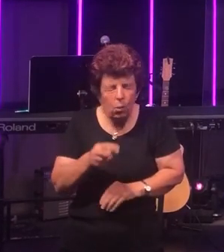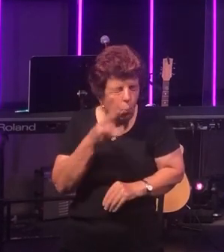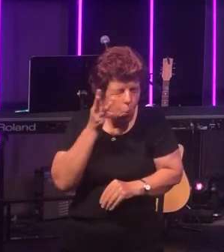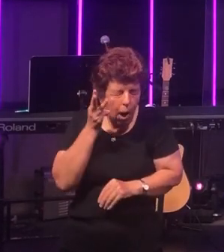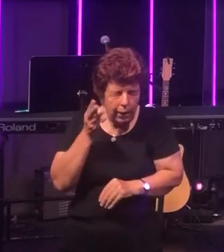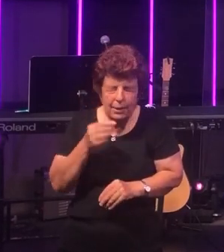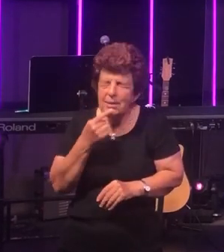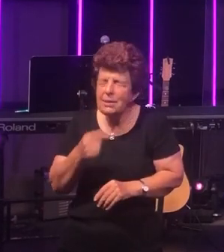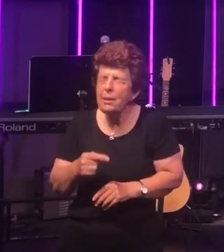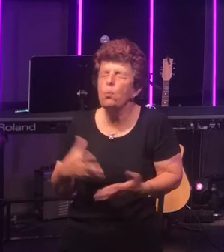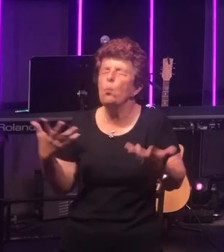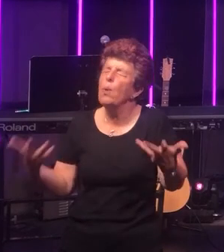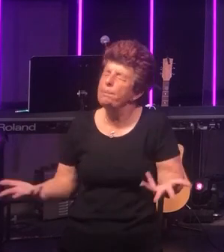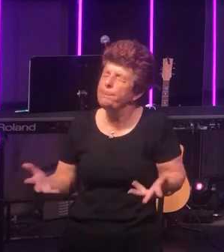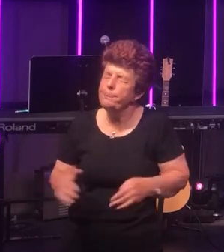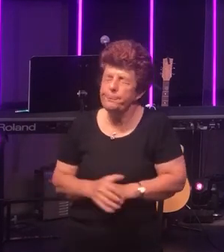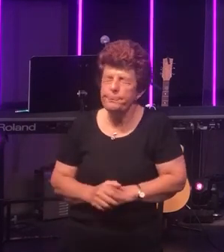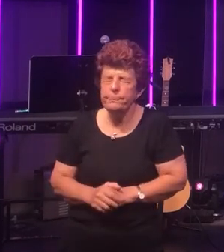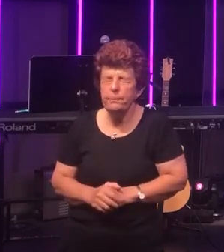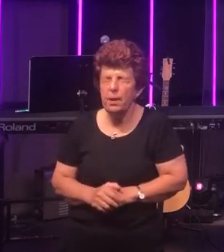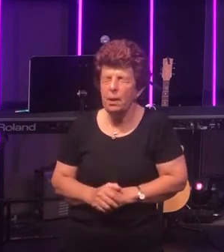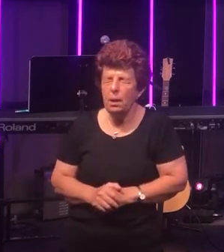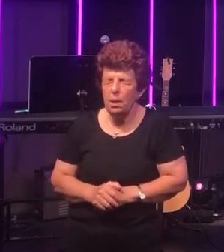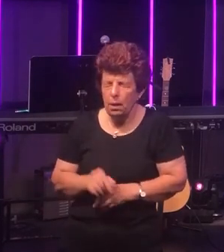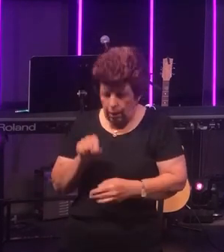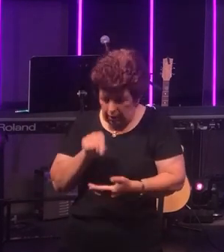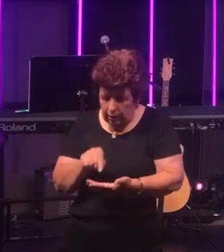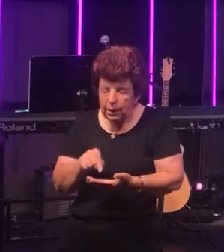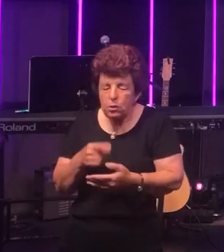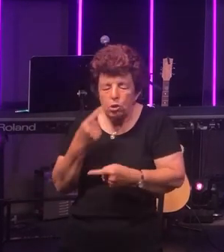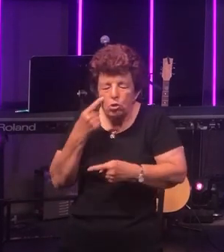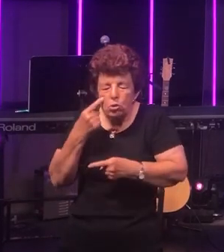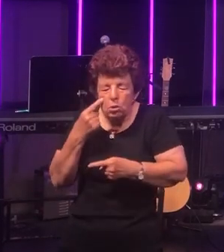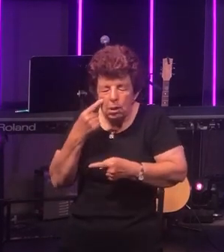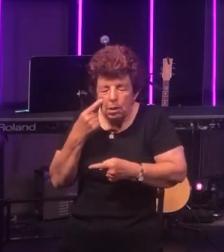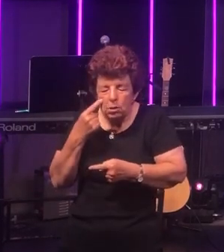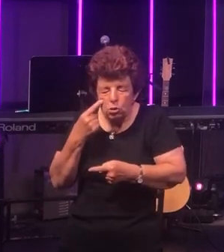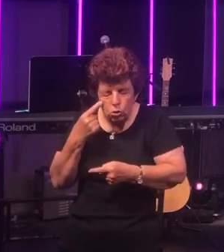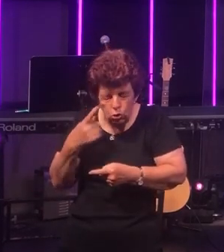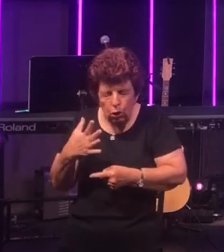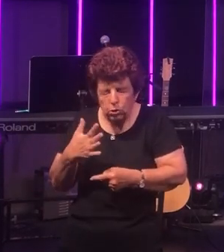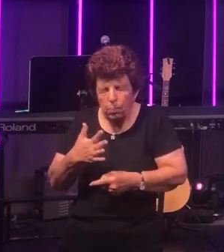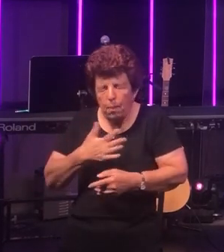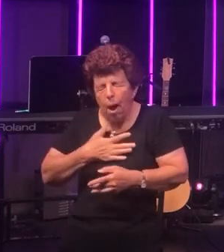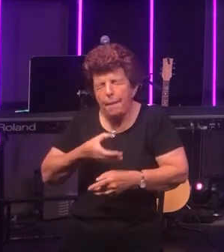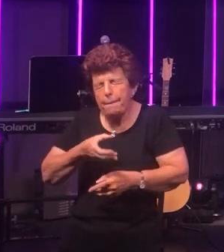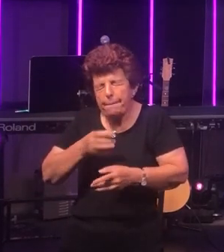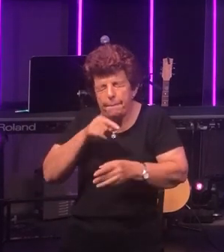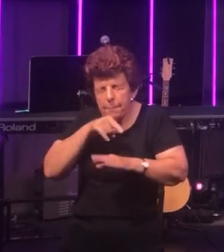and he said this represents my blood. The blood of a new covenant.